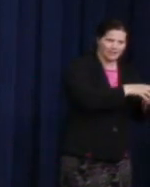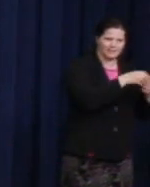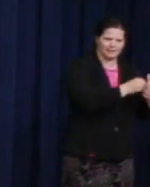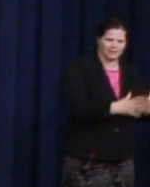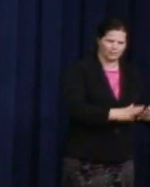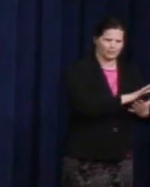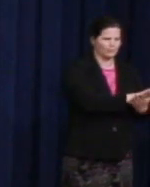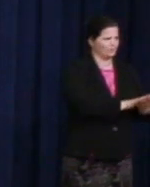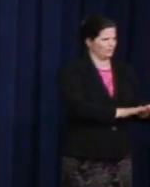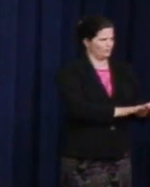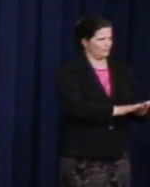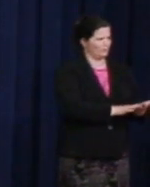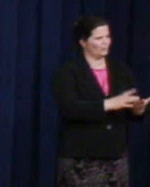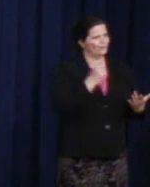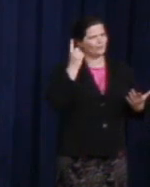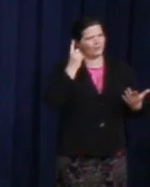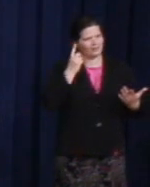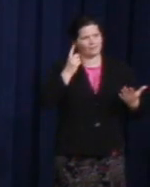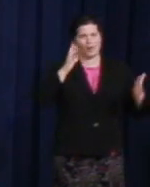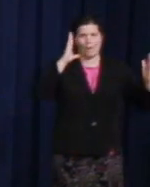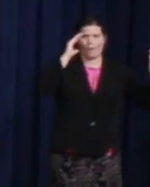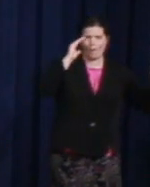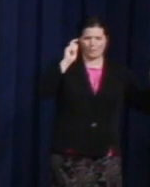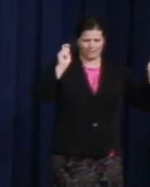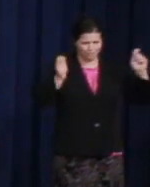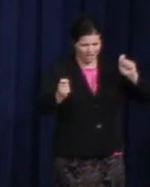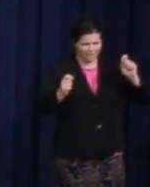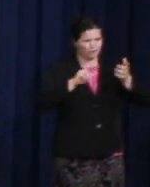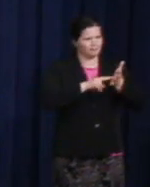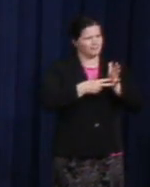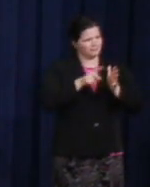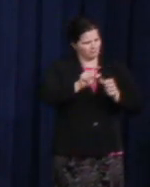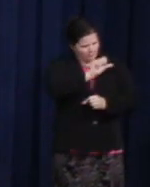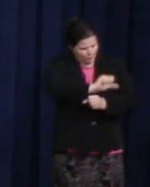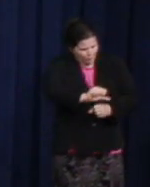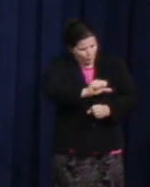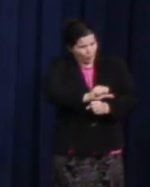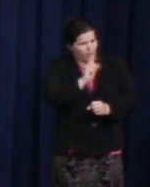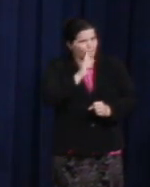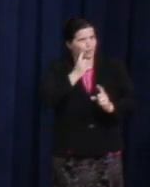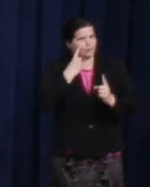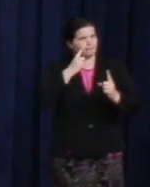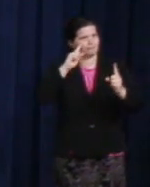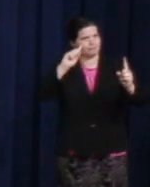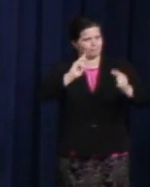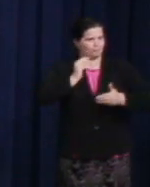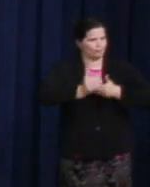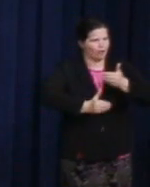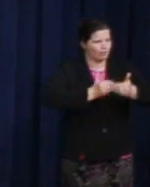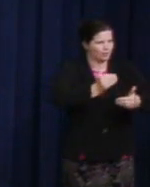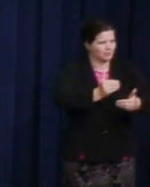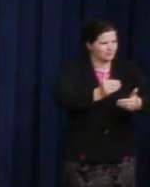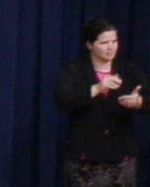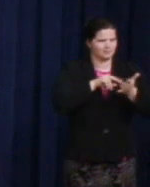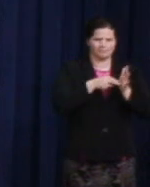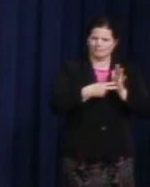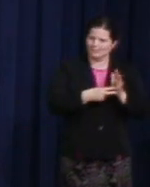to ensure the triumph of progress, a tradition of love winning out over fear. Hope and Change.